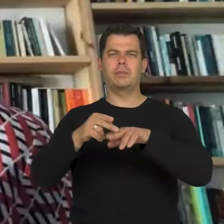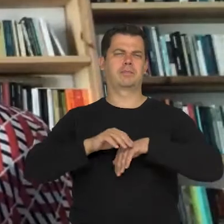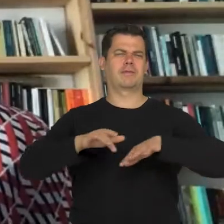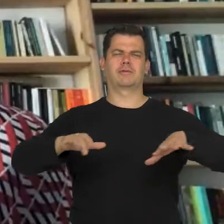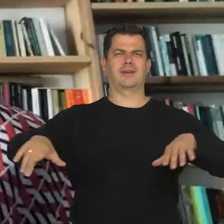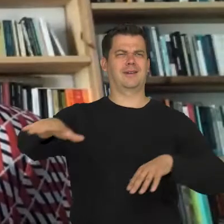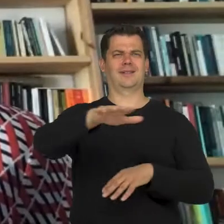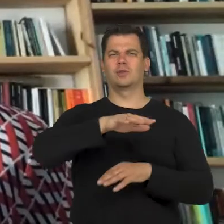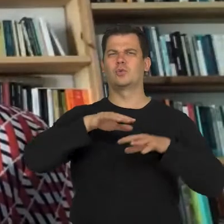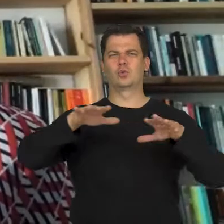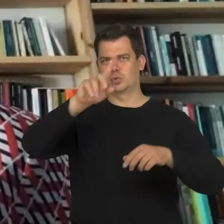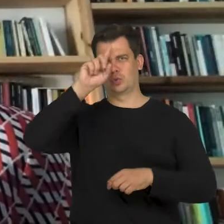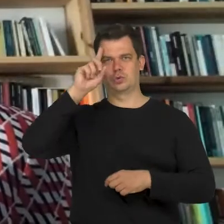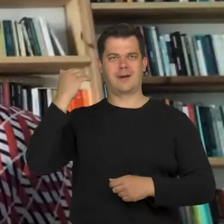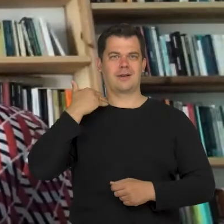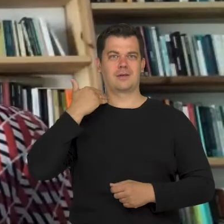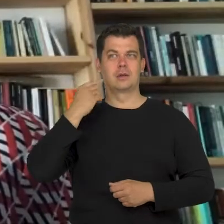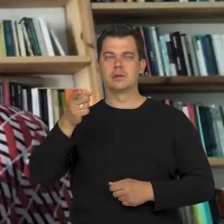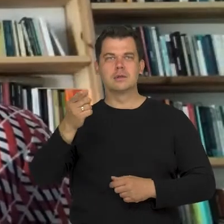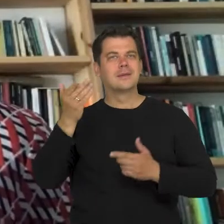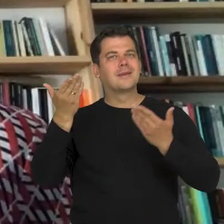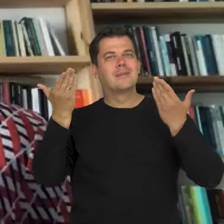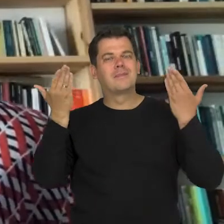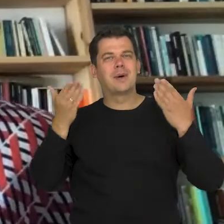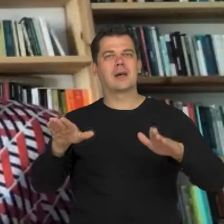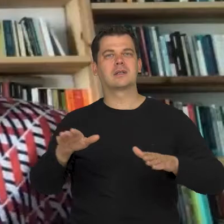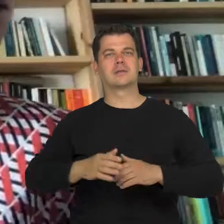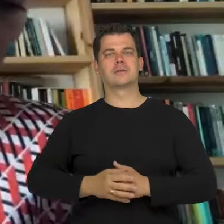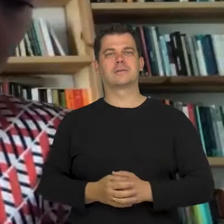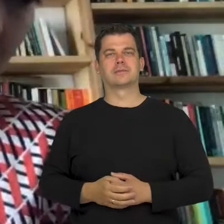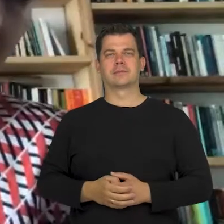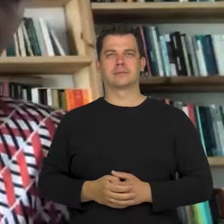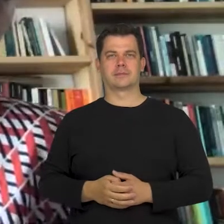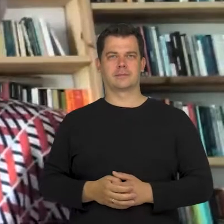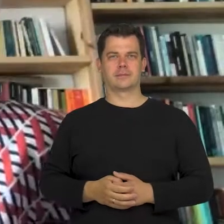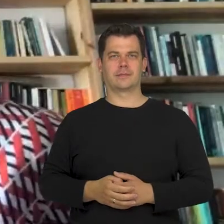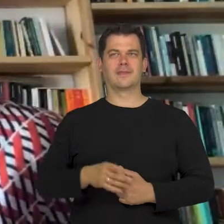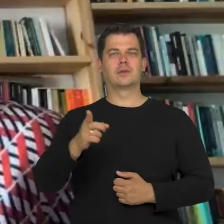And this is, at the same time, something we see often.